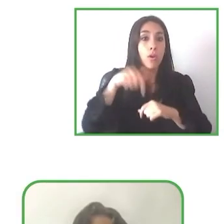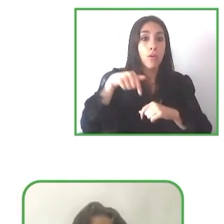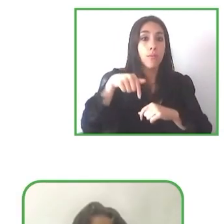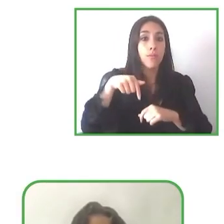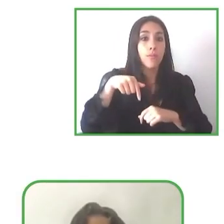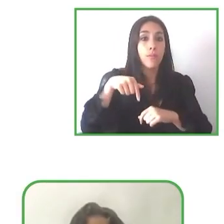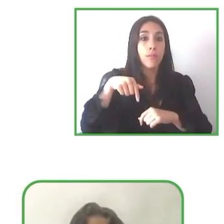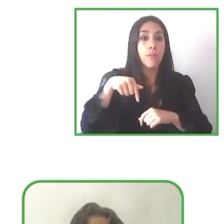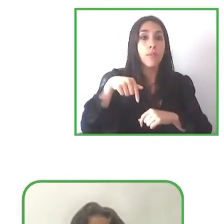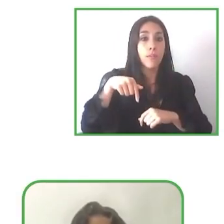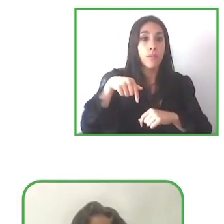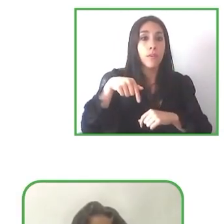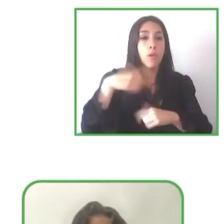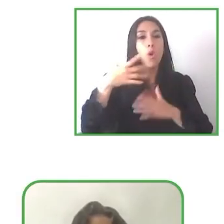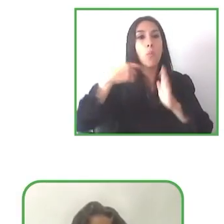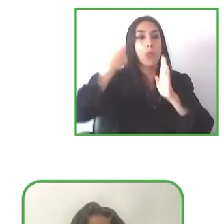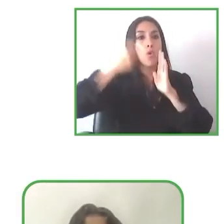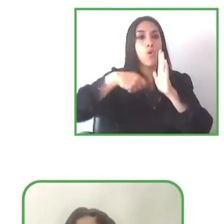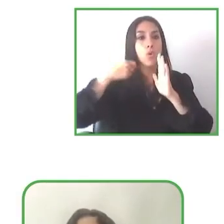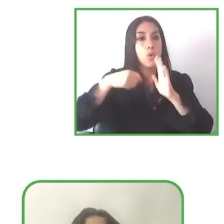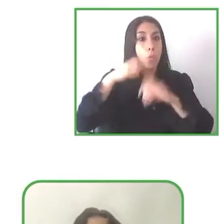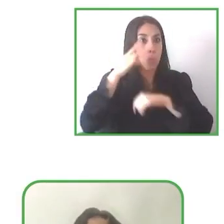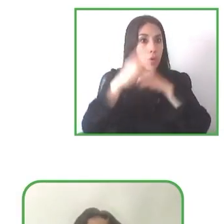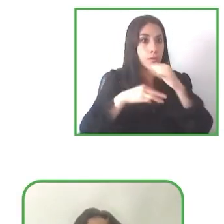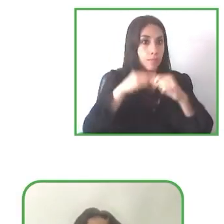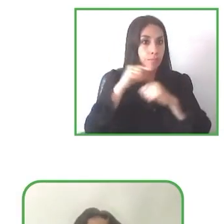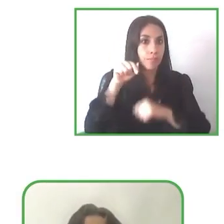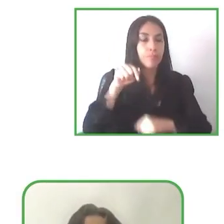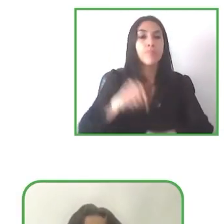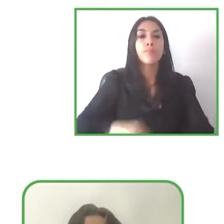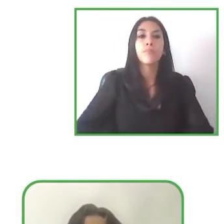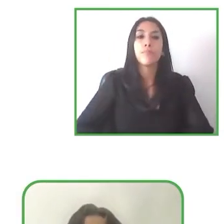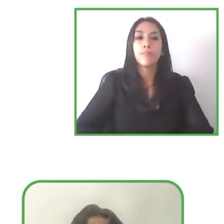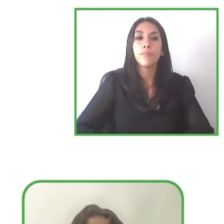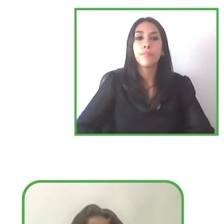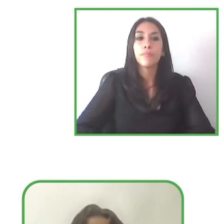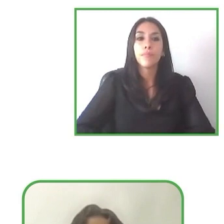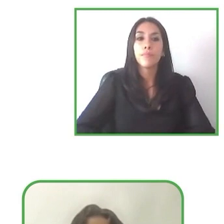Globe4all. It's also a very, very it's a global project.